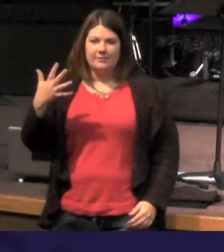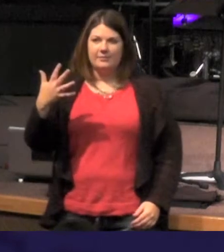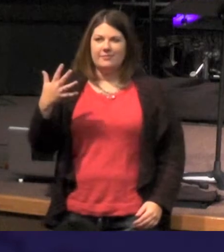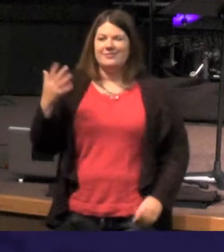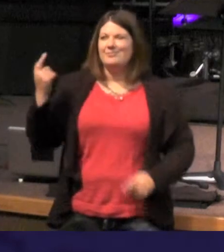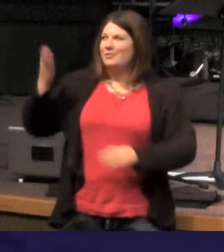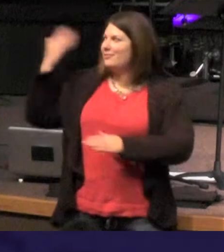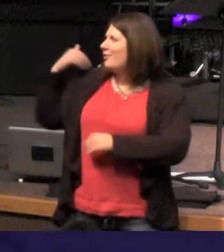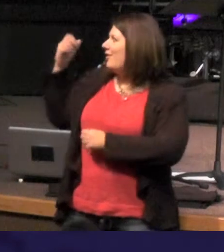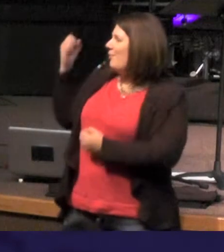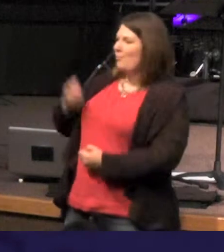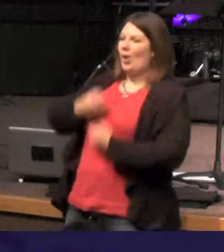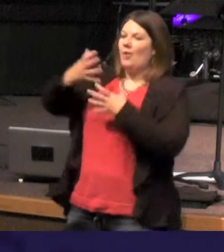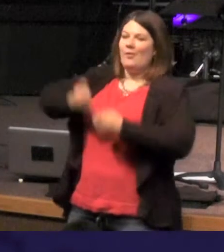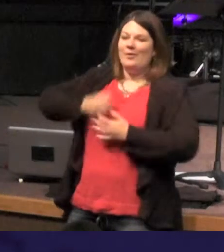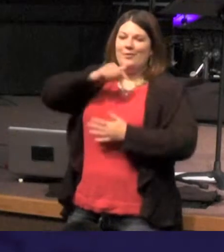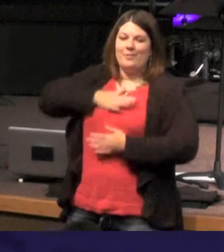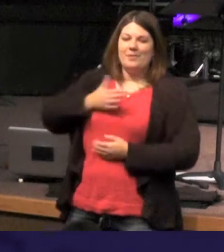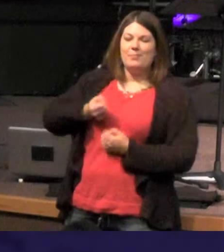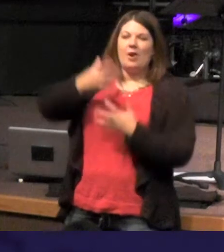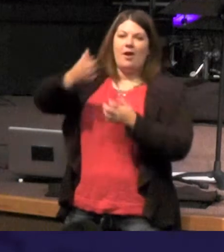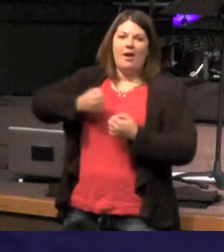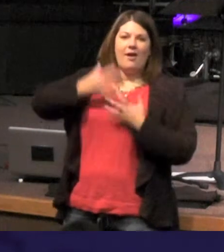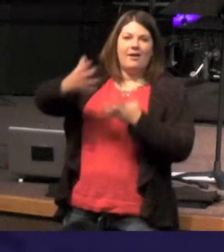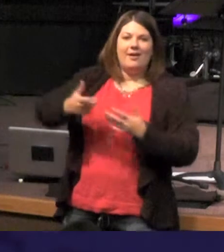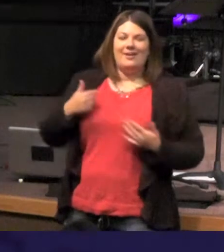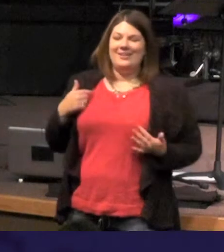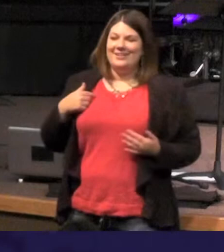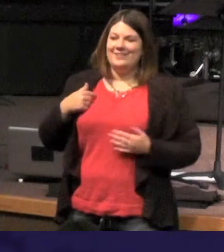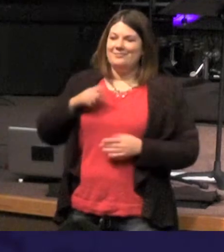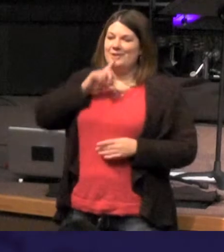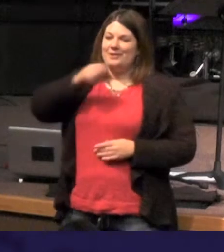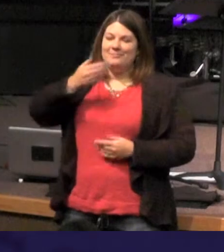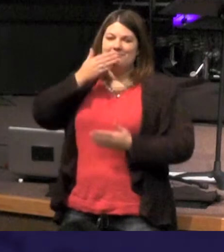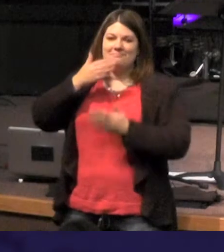and I'm not going to do it quite like she did but I do want you to noticed John chapter 1 verse